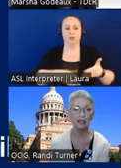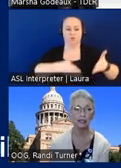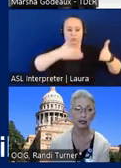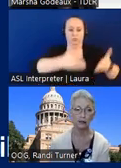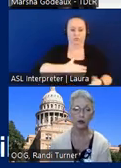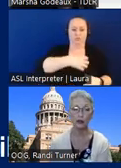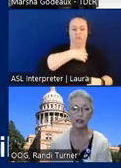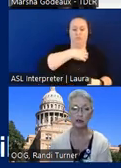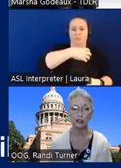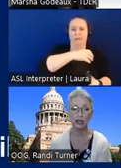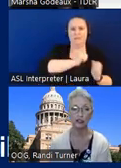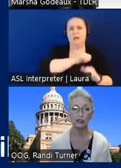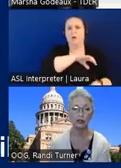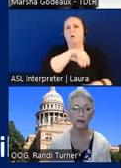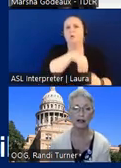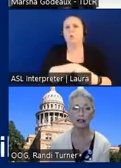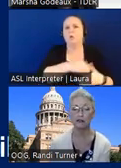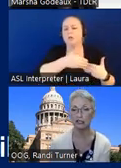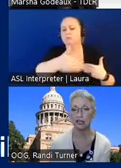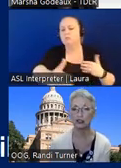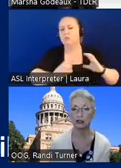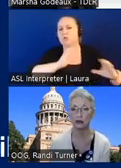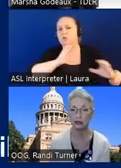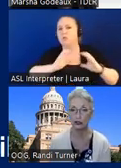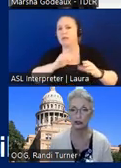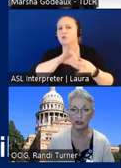in subsequent communications about an investigation or resolution